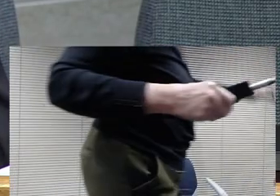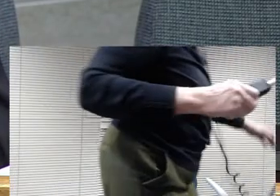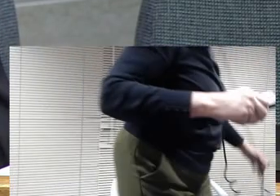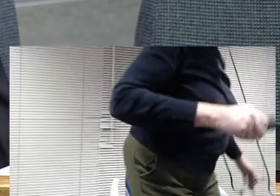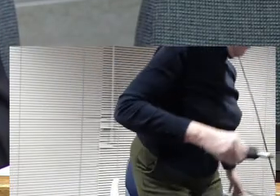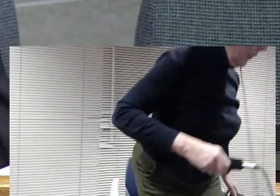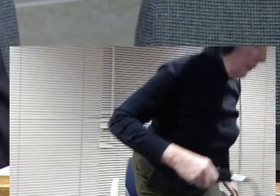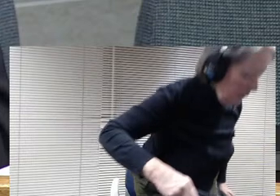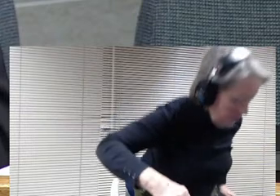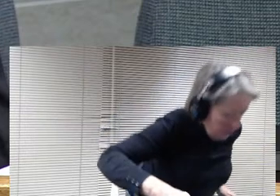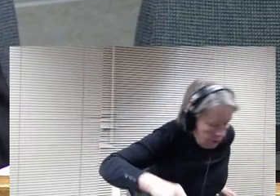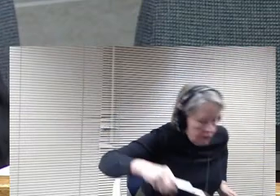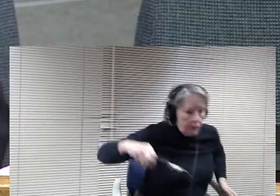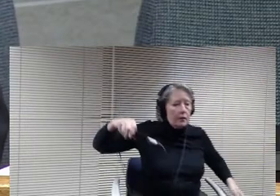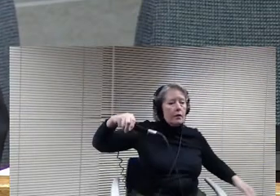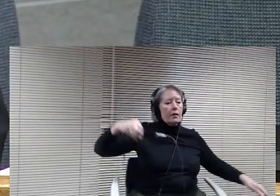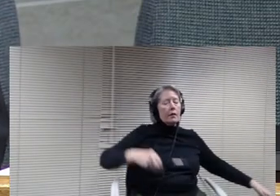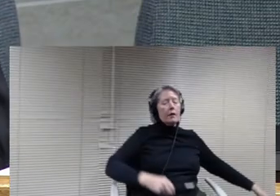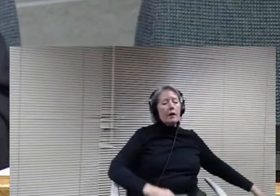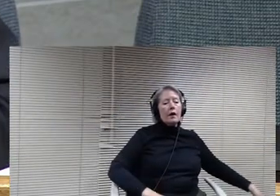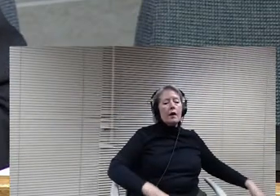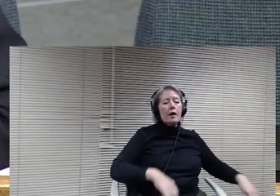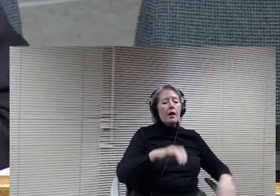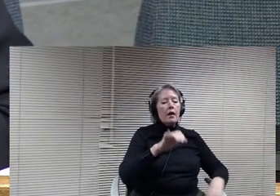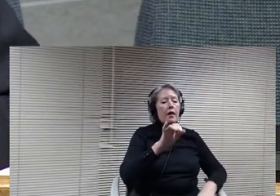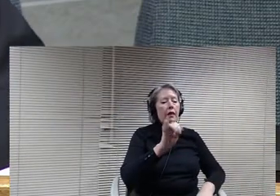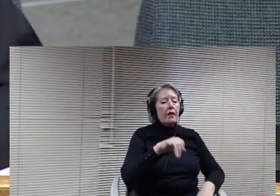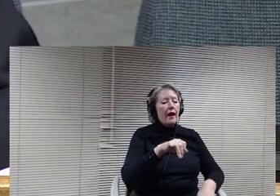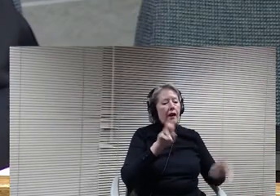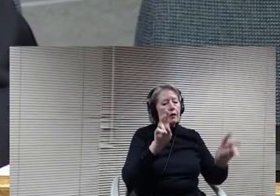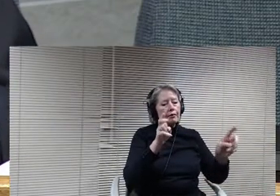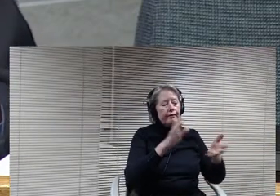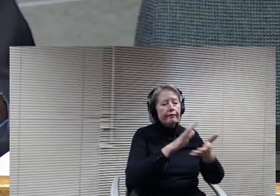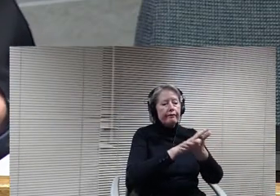get in the change that you had proposed to draw.